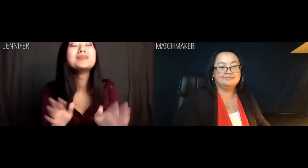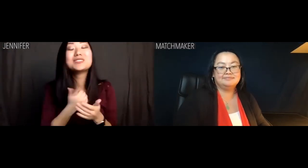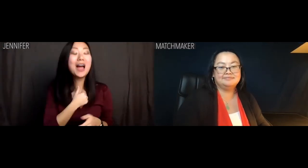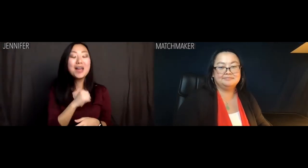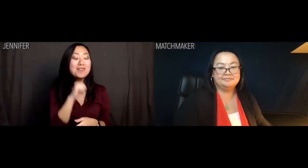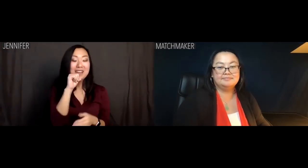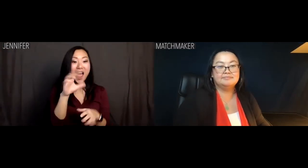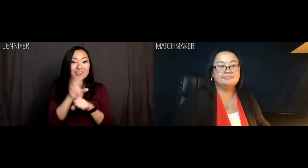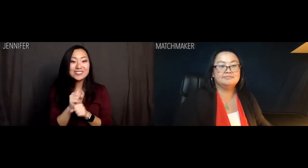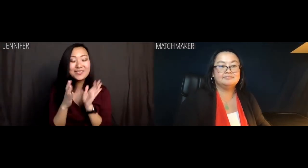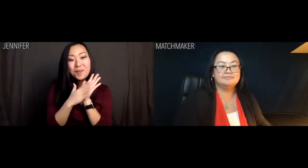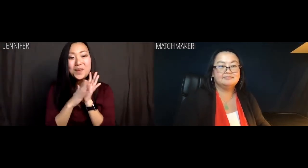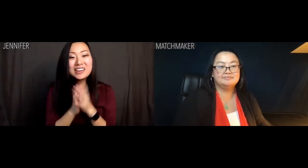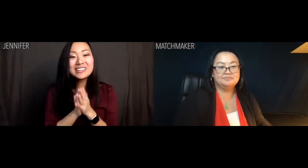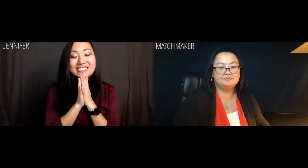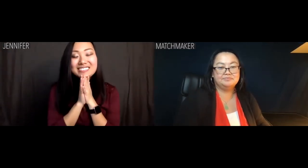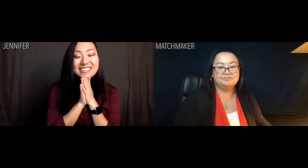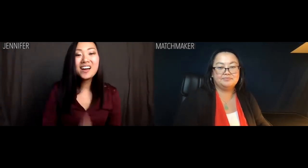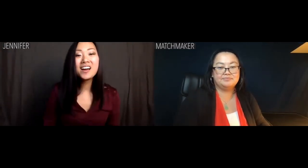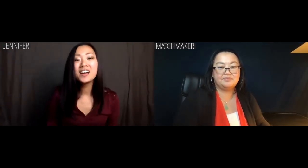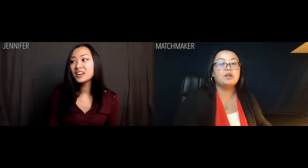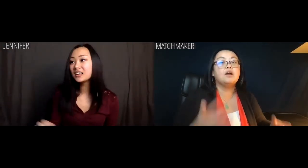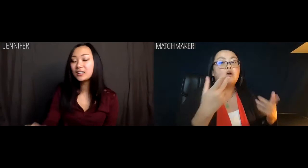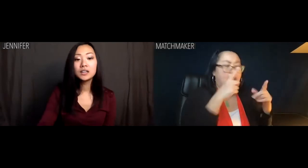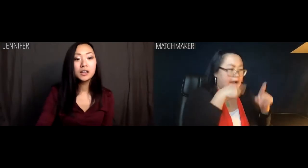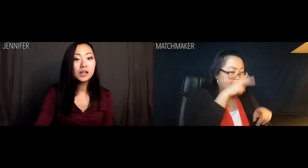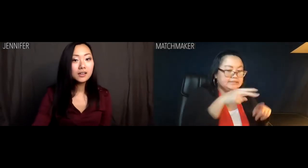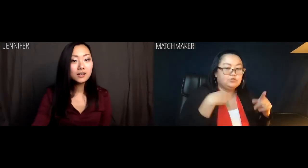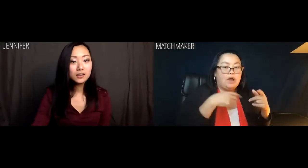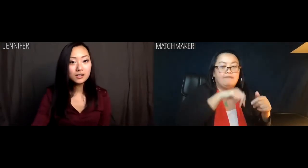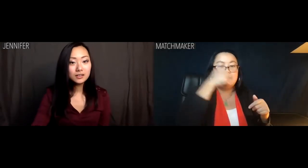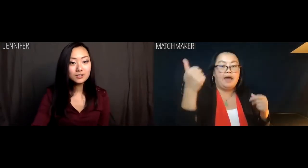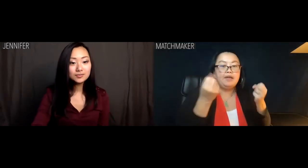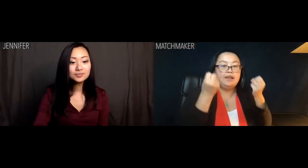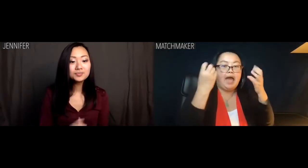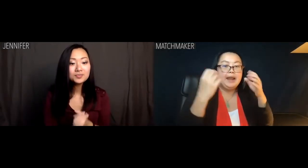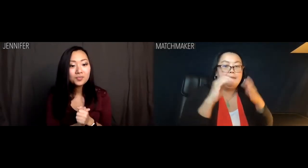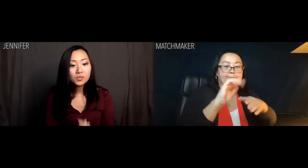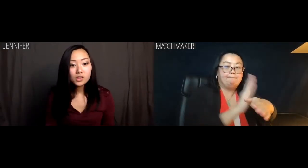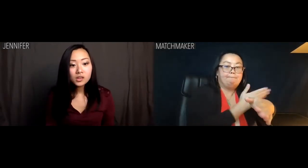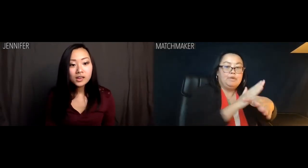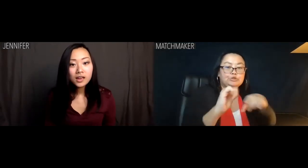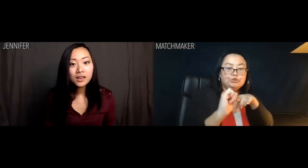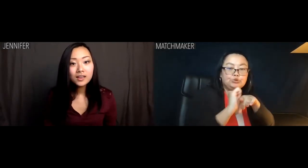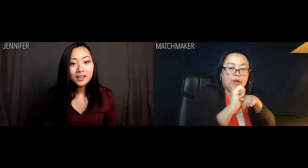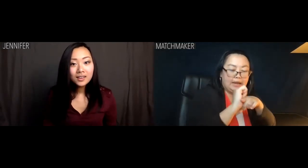Sorry, I'm unaccustomed to praise. Matchmaker: You also have extensive musical training.